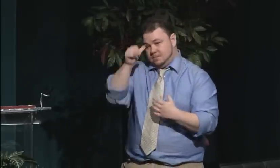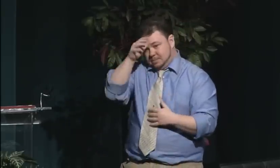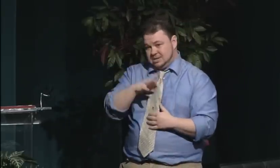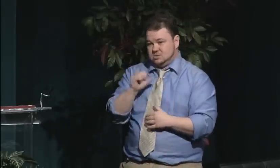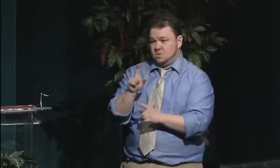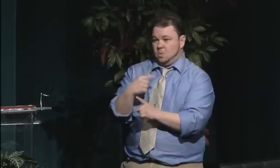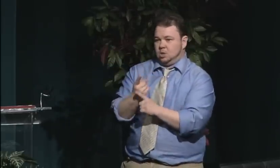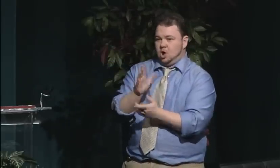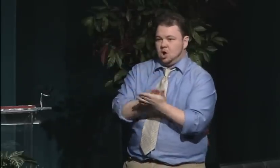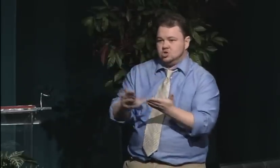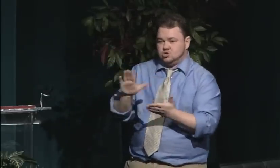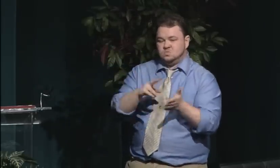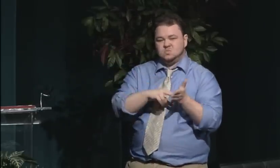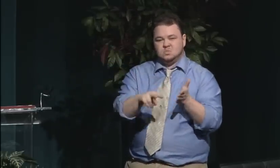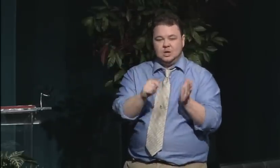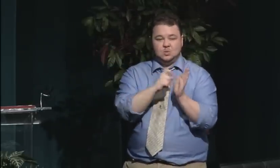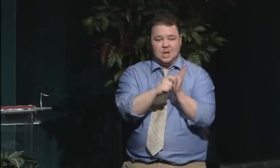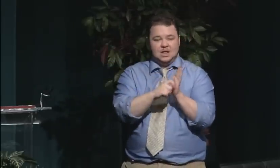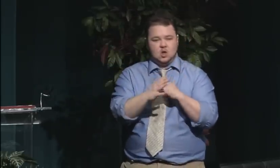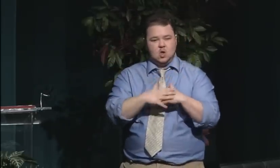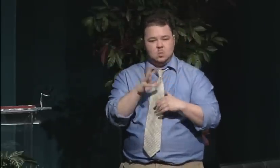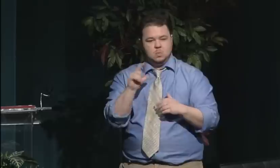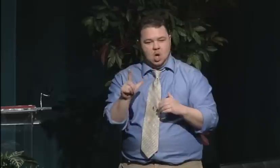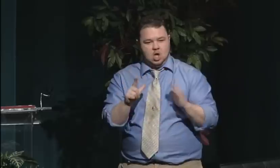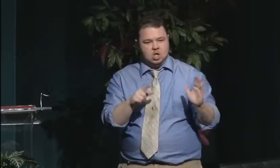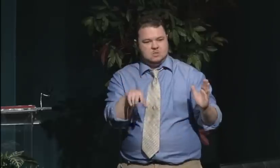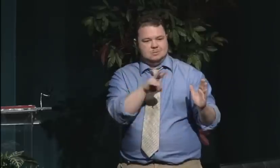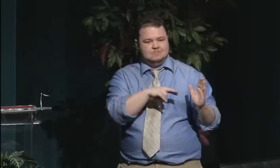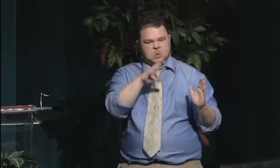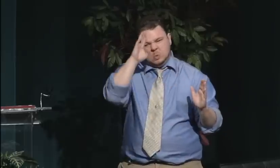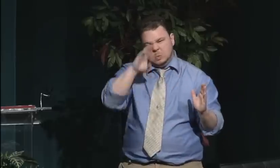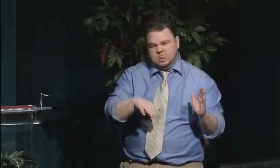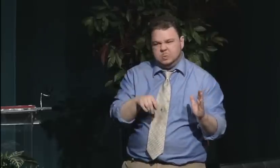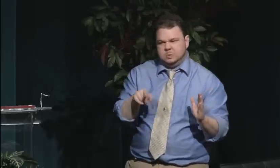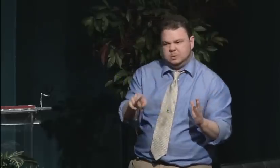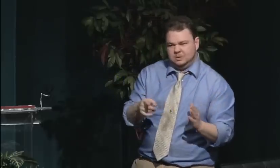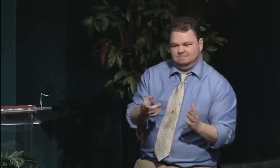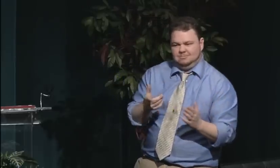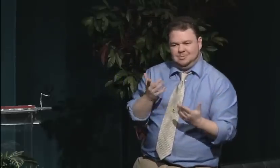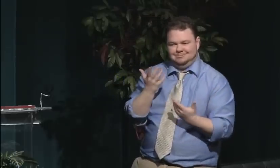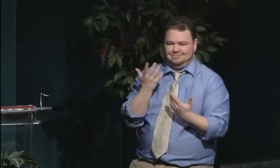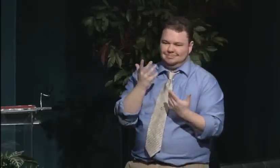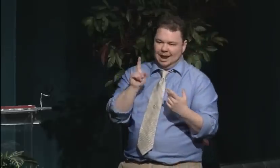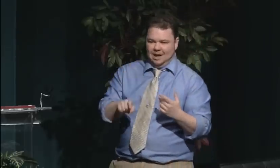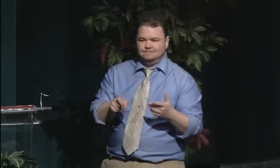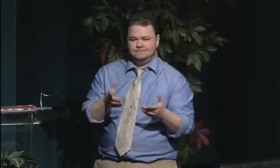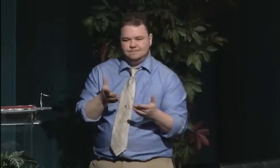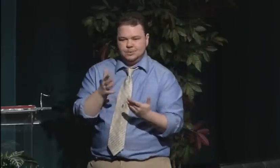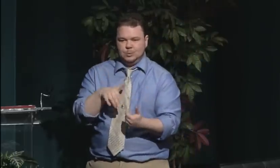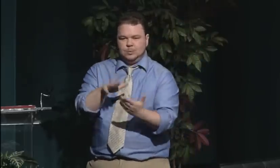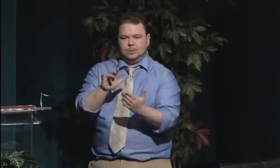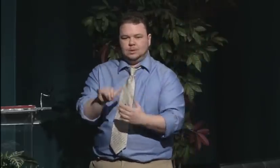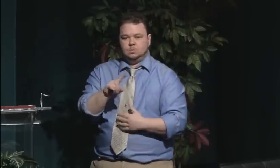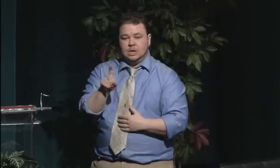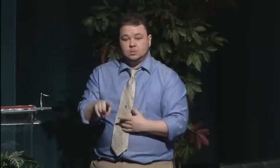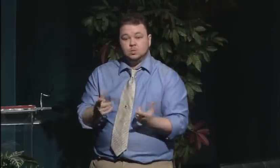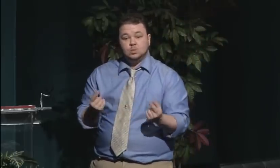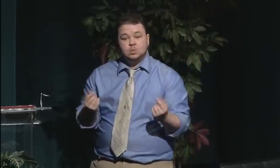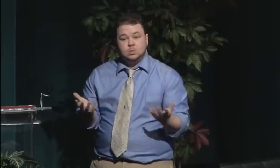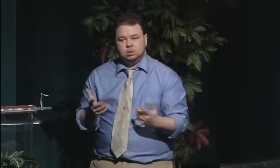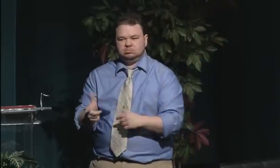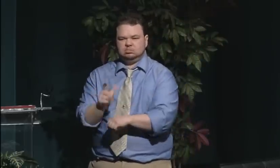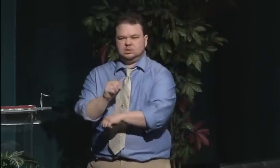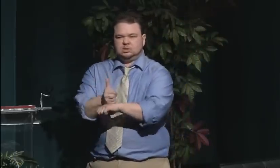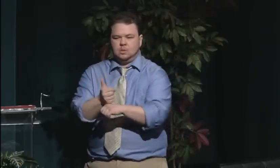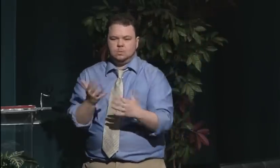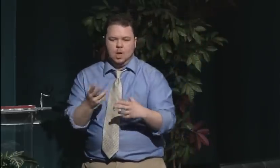because if you see how women are in a political